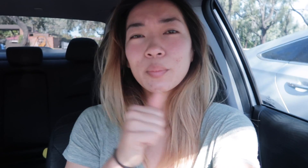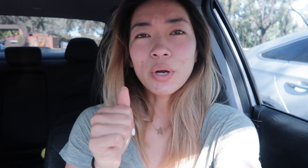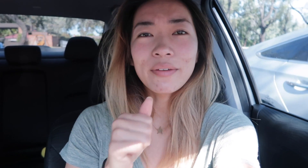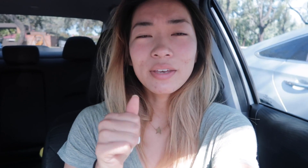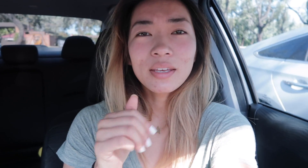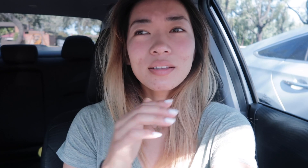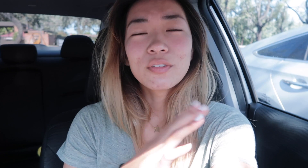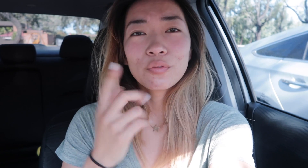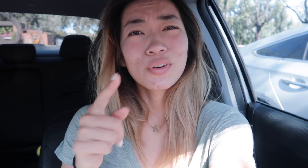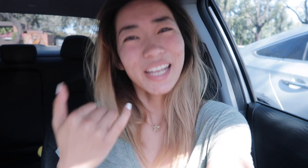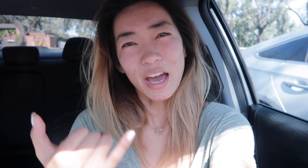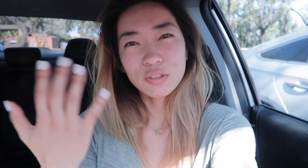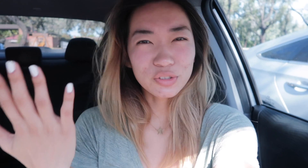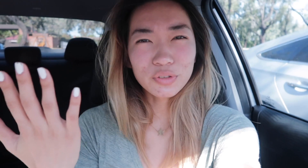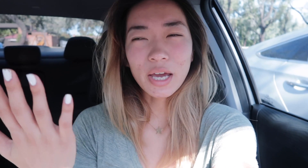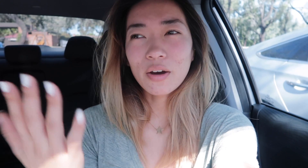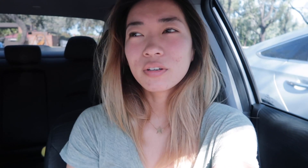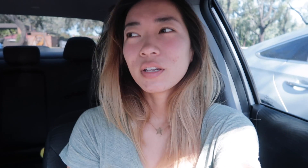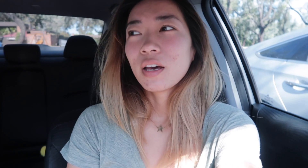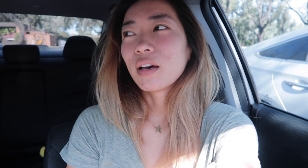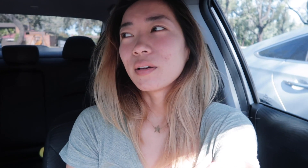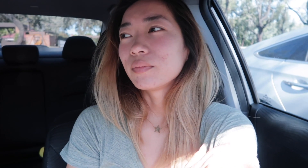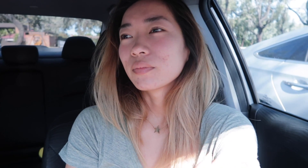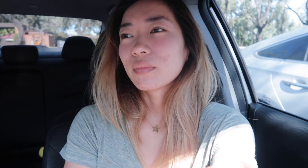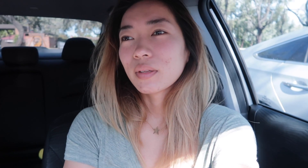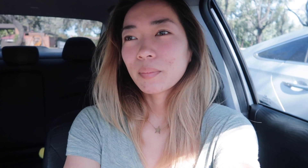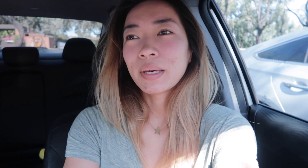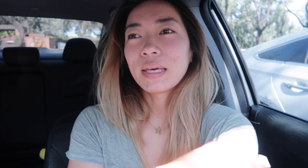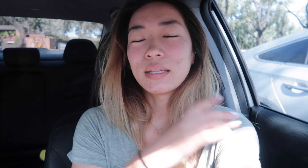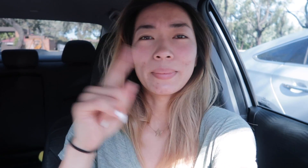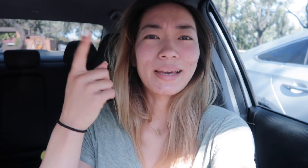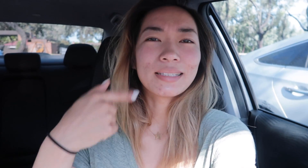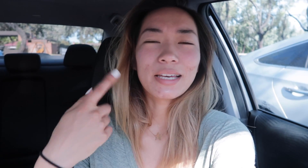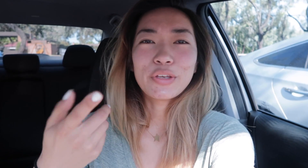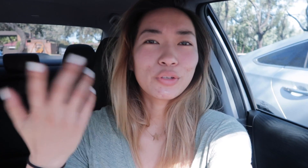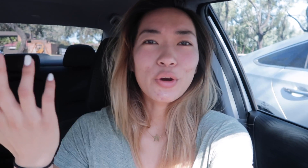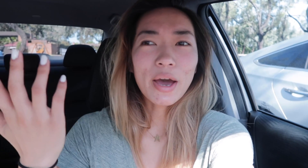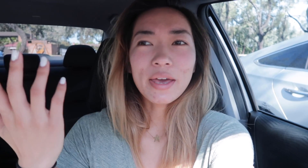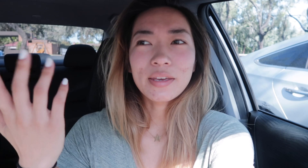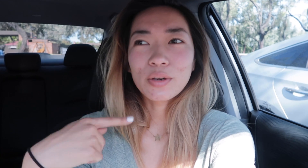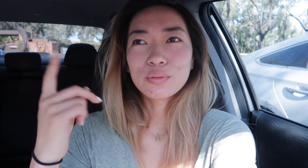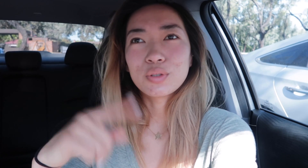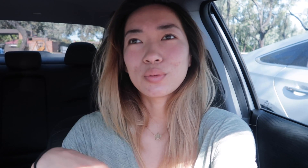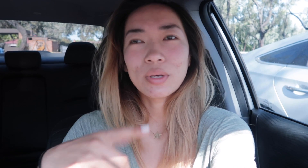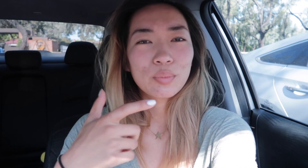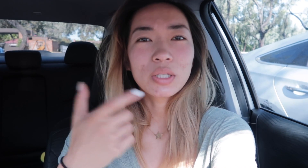of private for now just for now but but I can tell you know I go to a pretty